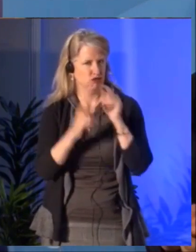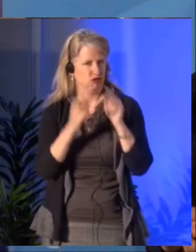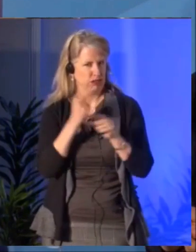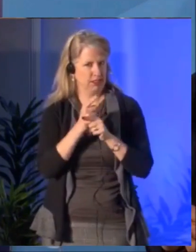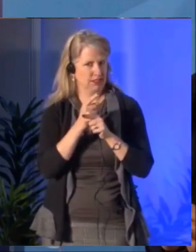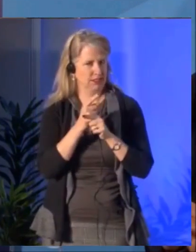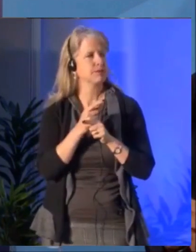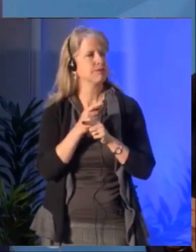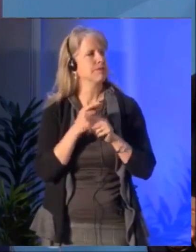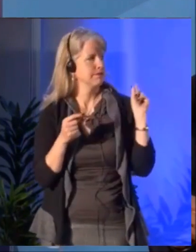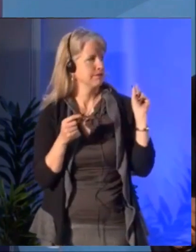Tammy Scott: Yes.